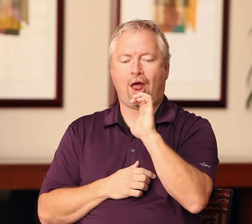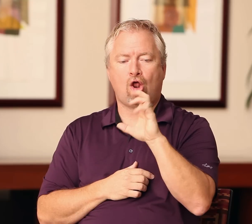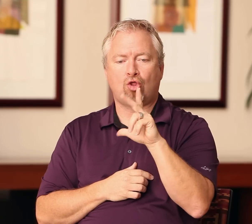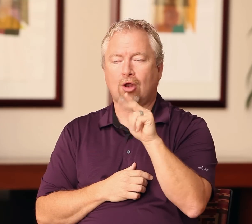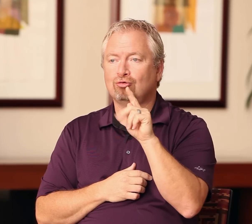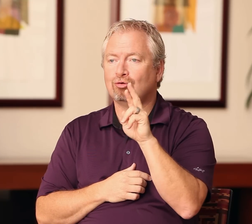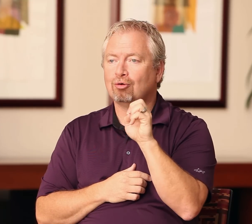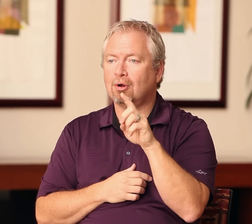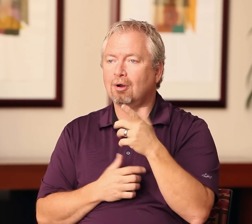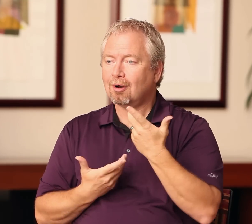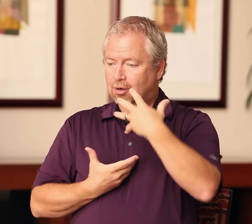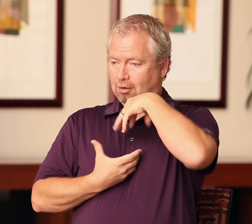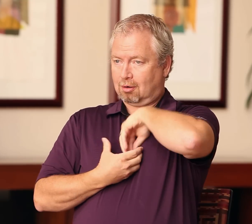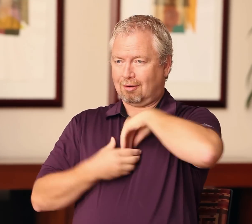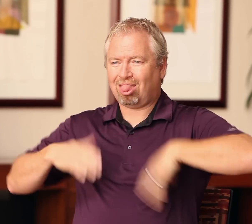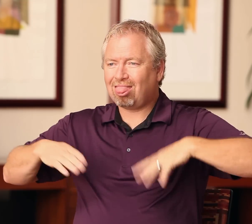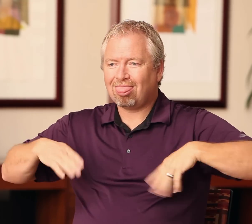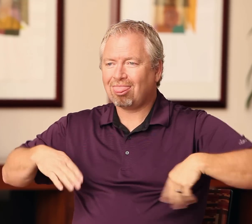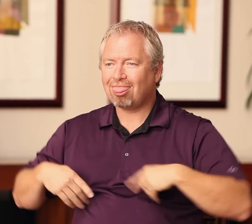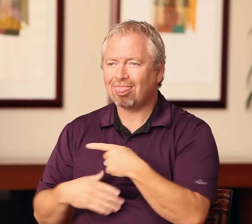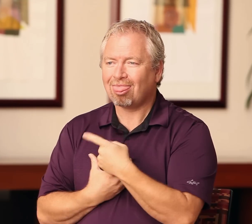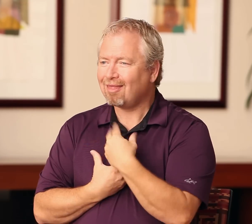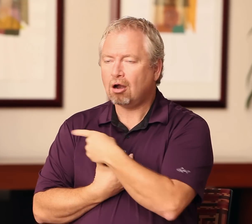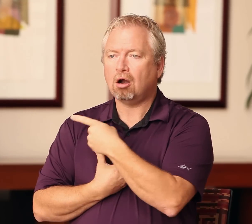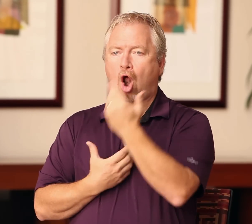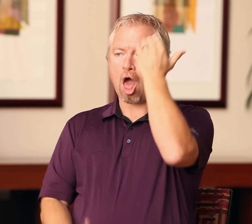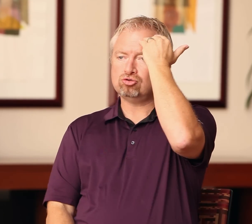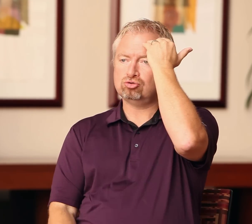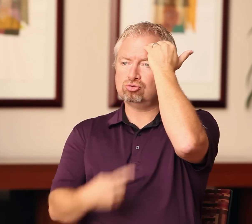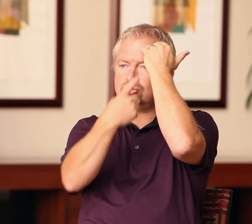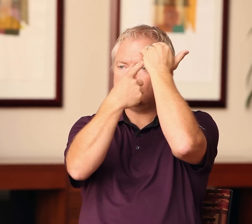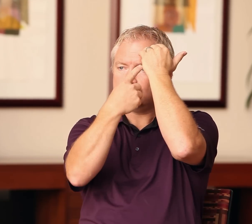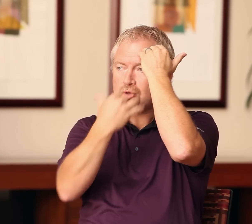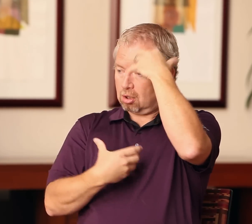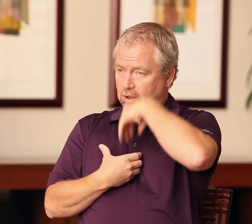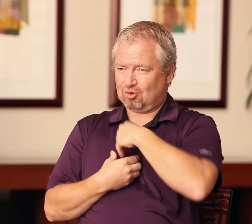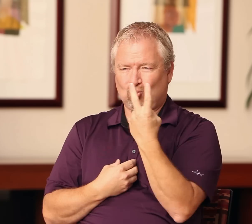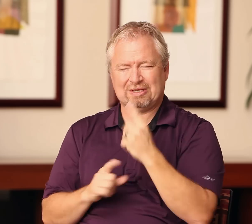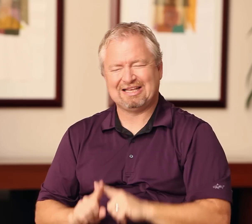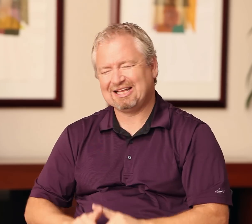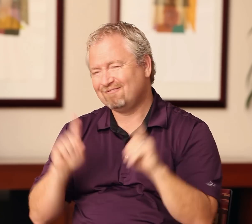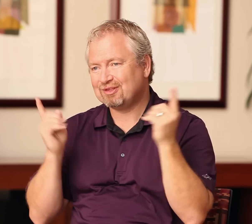the interpreters have an innate understanding of the culture? No. They have knowledge, yes, but they are not accultured.